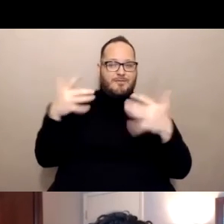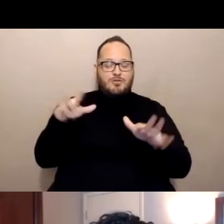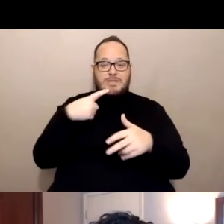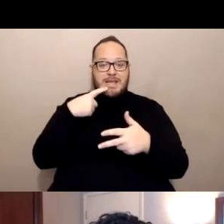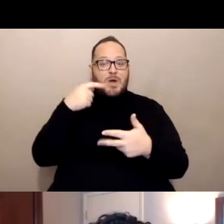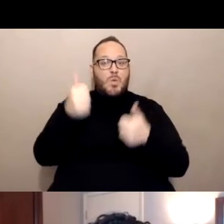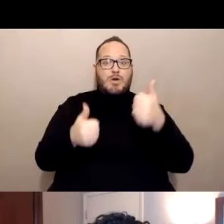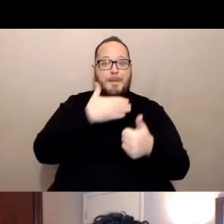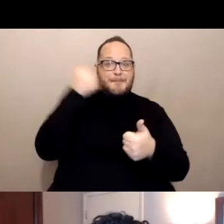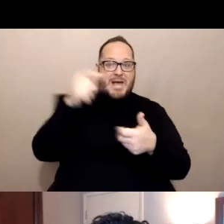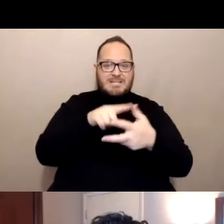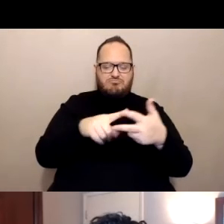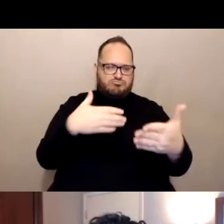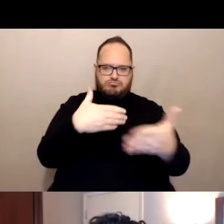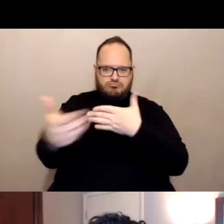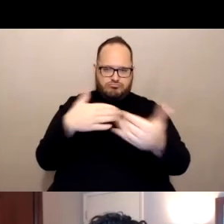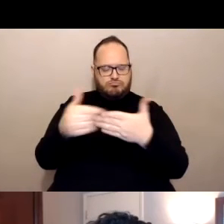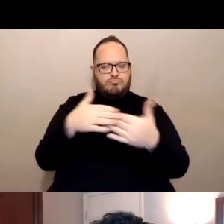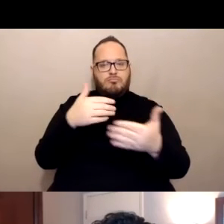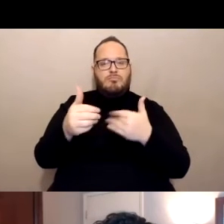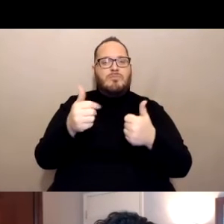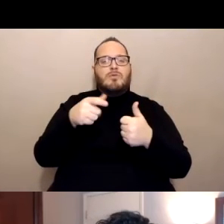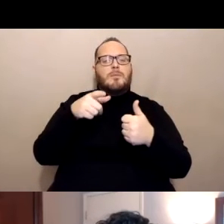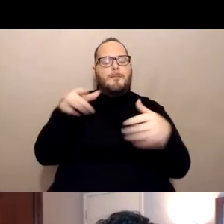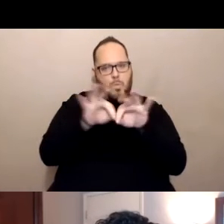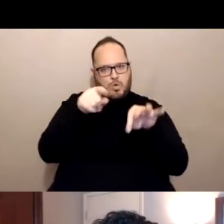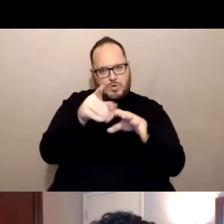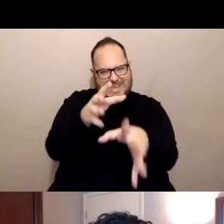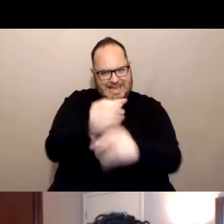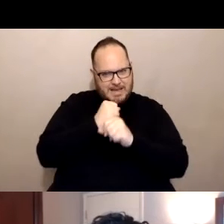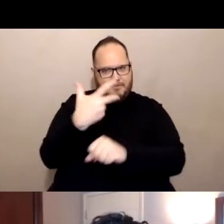So for many people, you won't necessarily have a choice